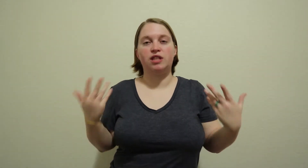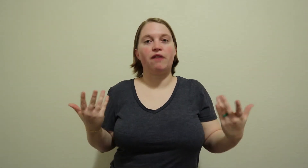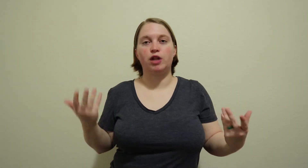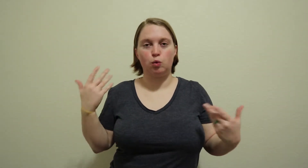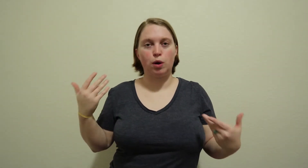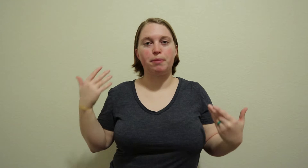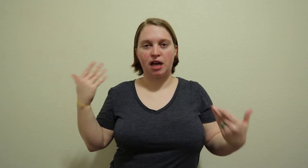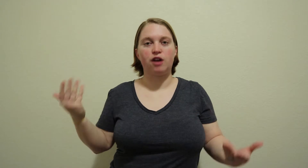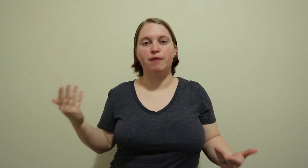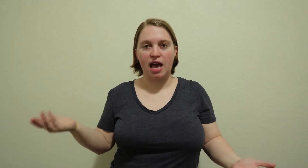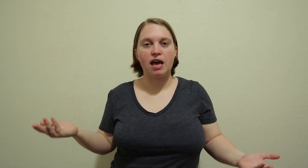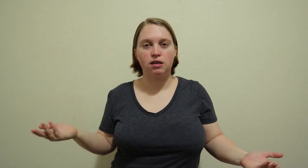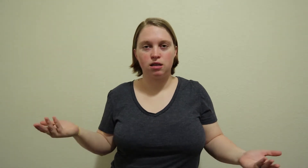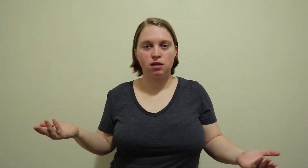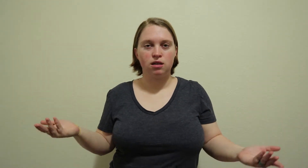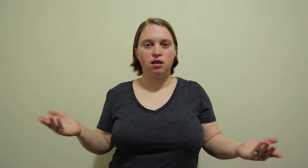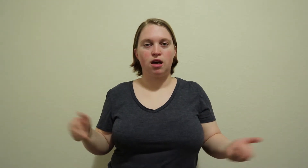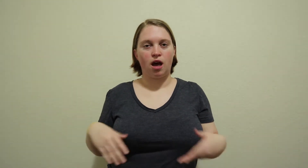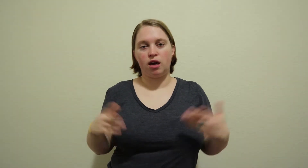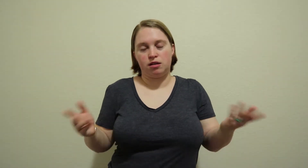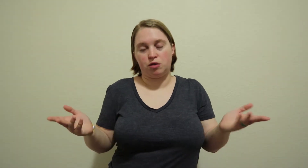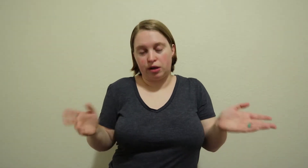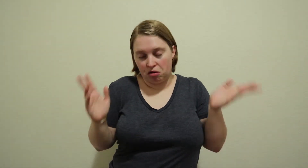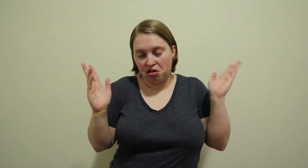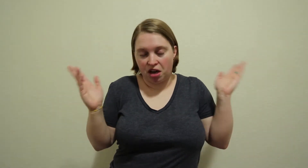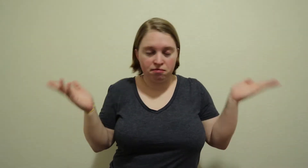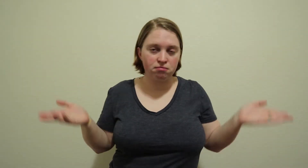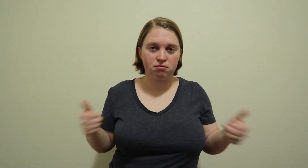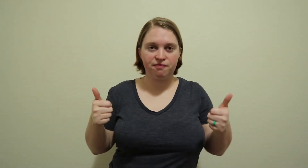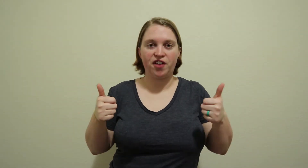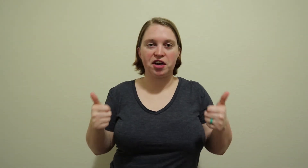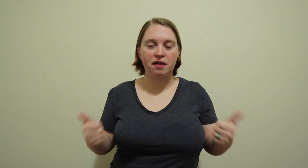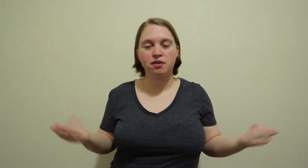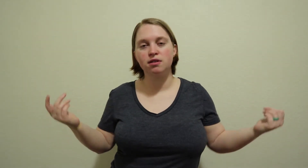definitely rip it out of my head and they're like ok, fair enough